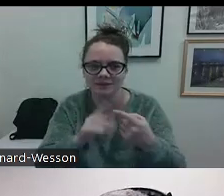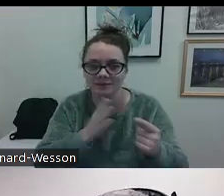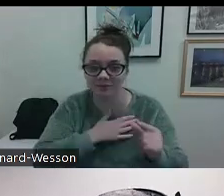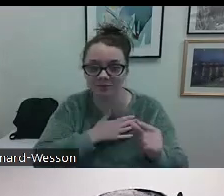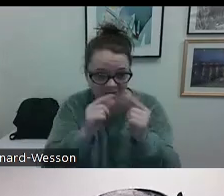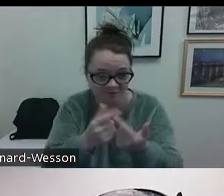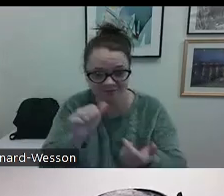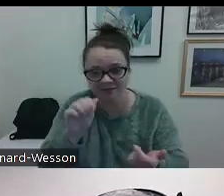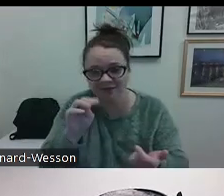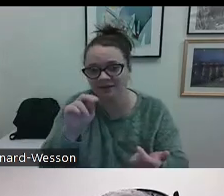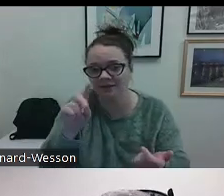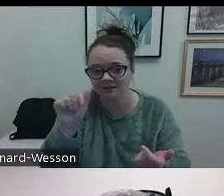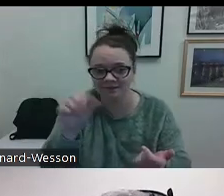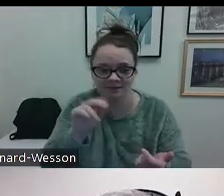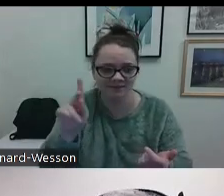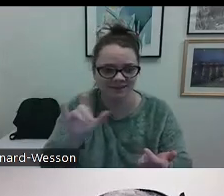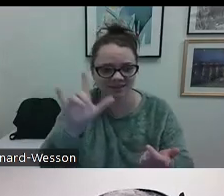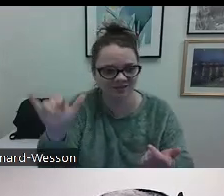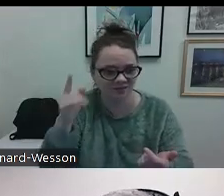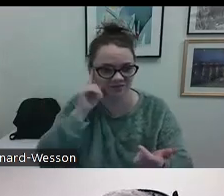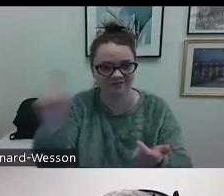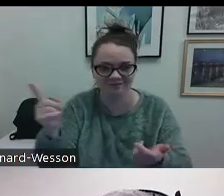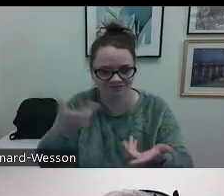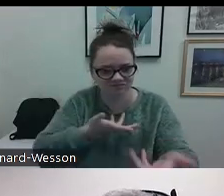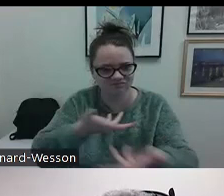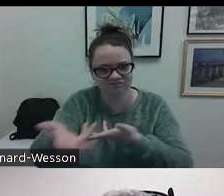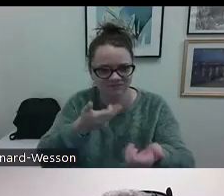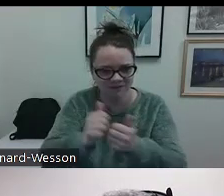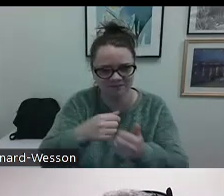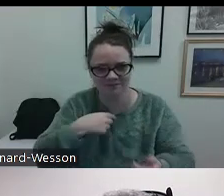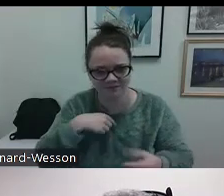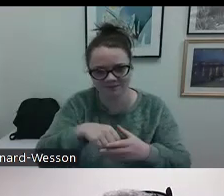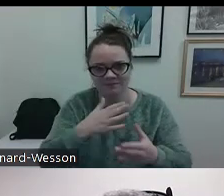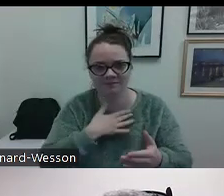This is Ellie.